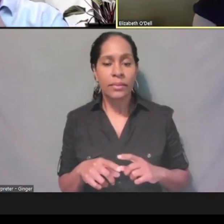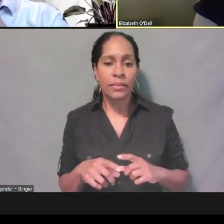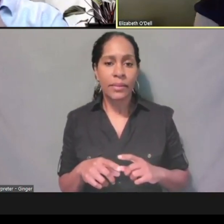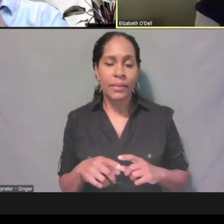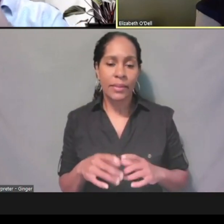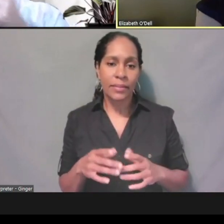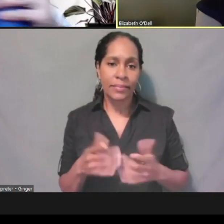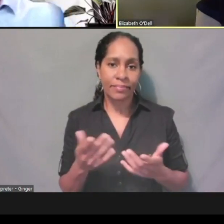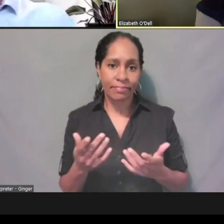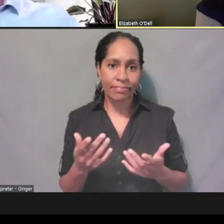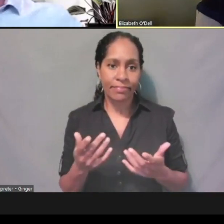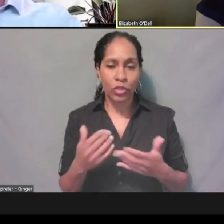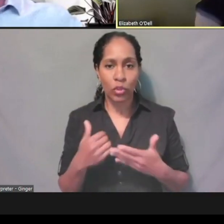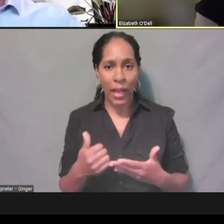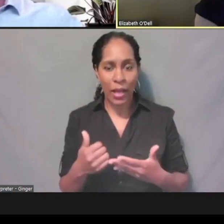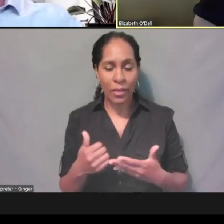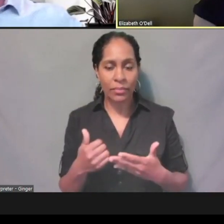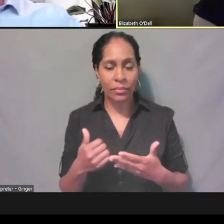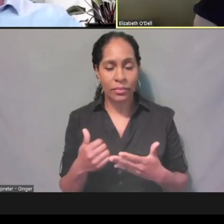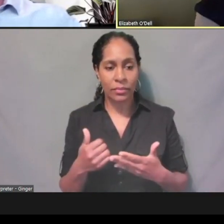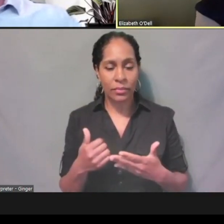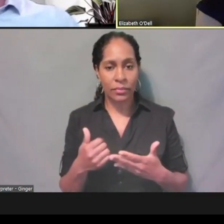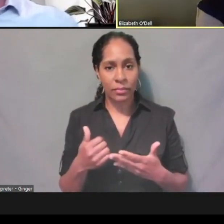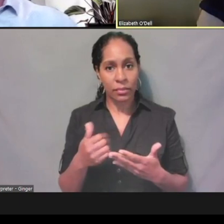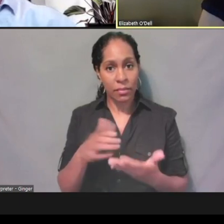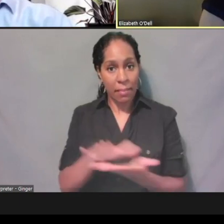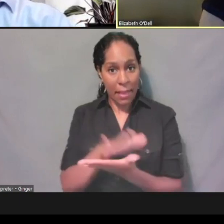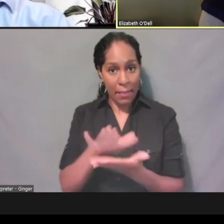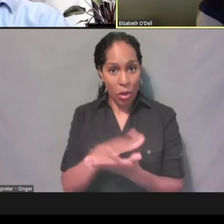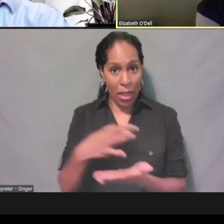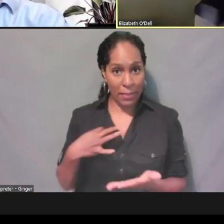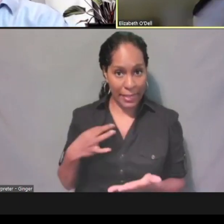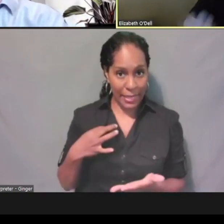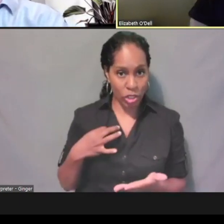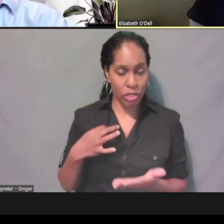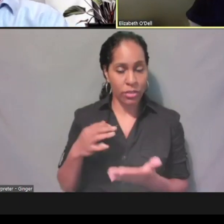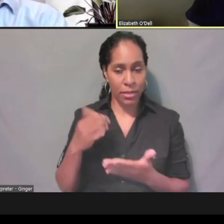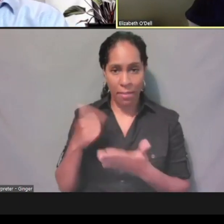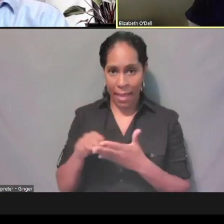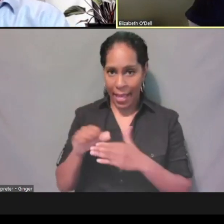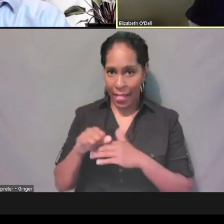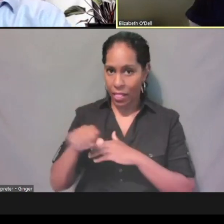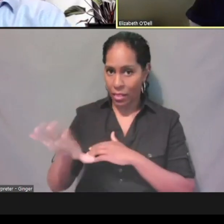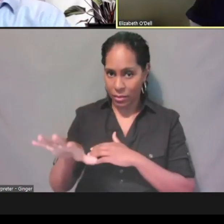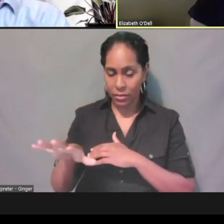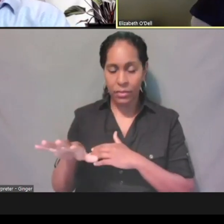in completing a paper application and mailing it in. They can also go to the DSS.